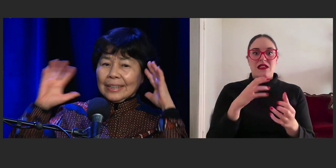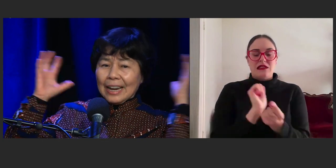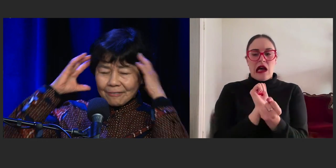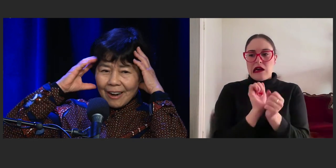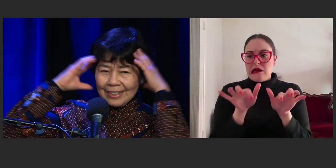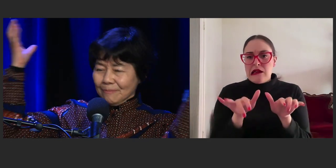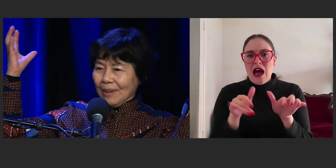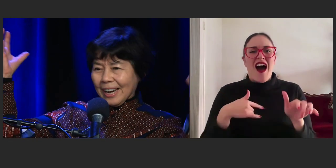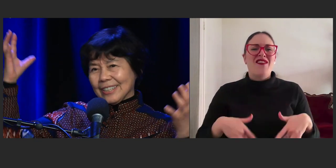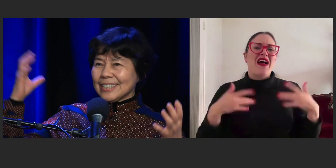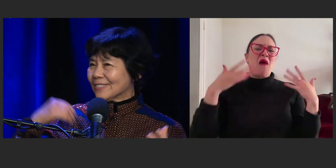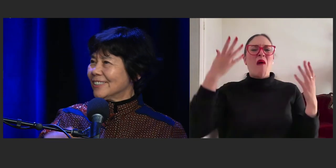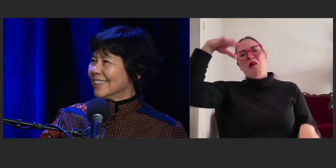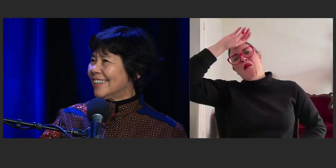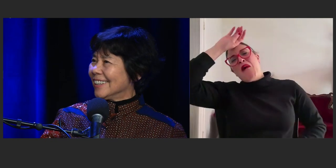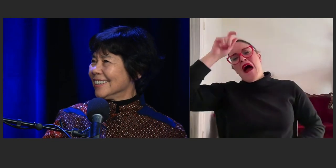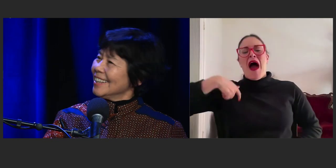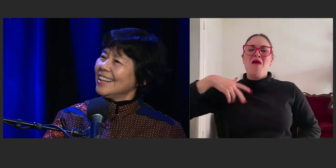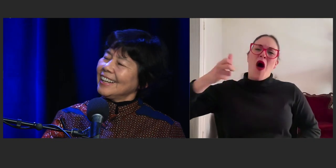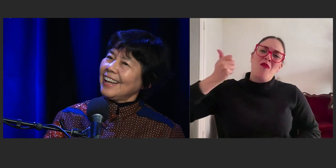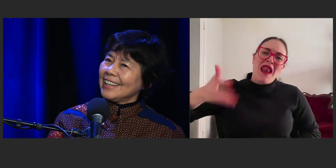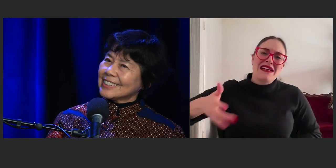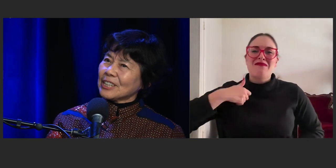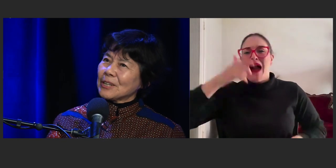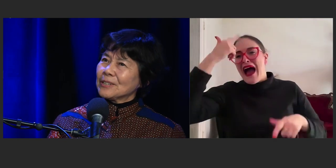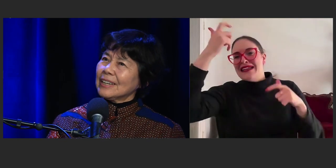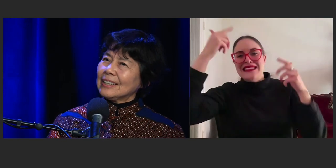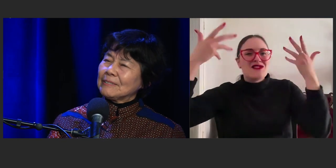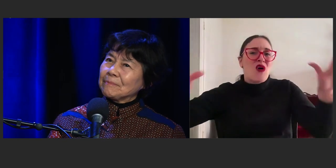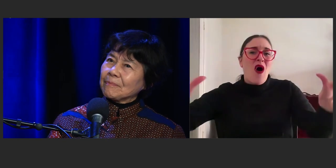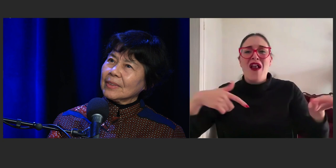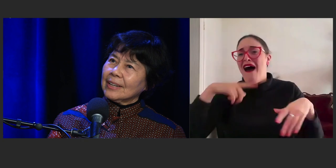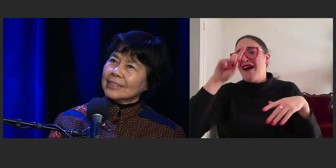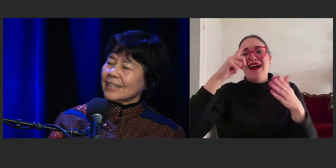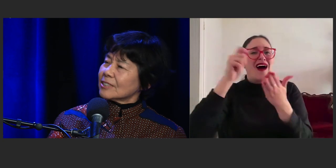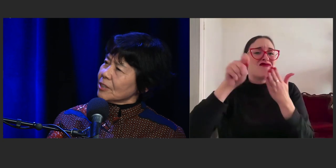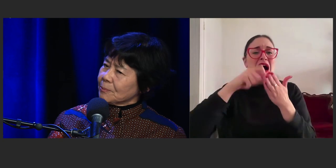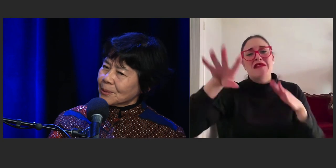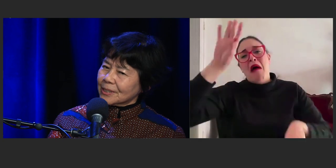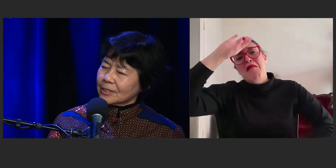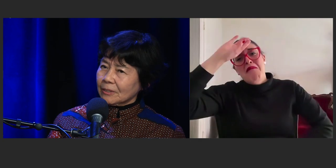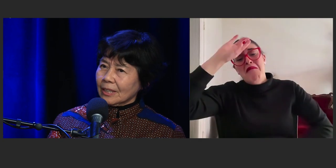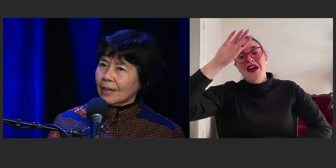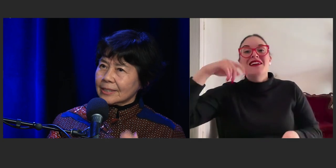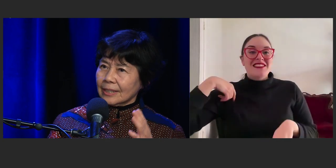"I can't write, my ideas have all gone." And so I think it's very important to realize